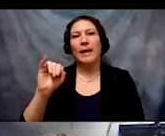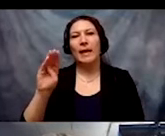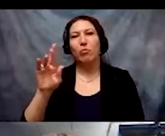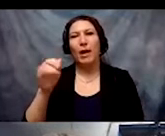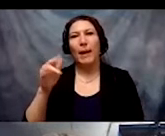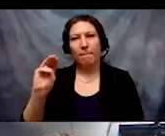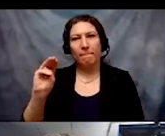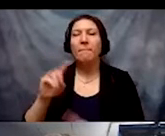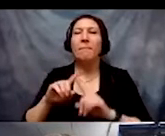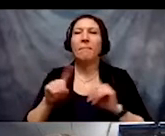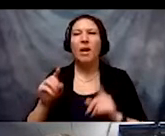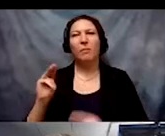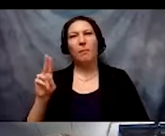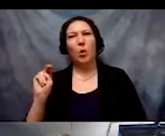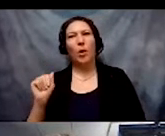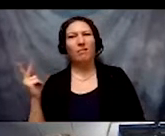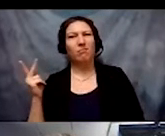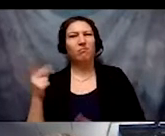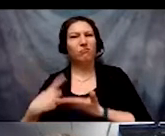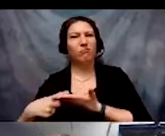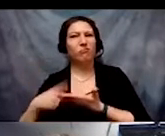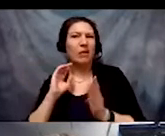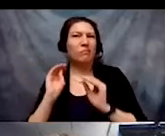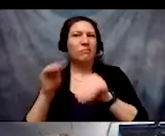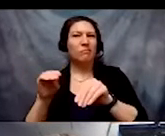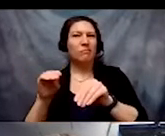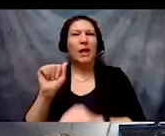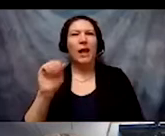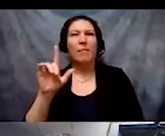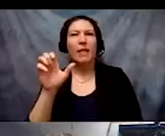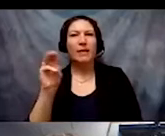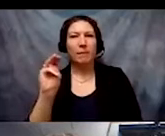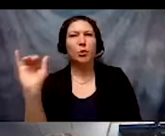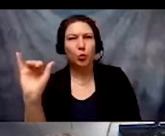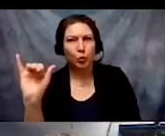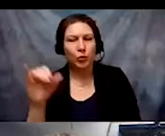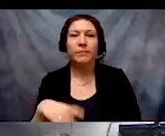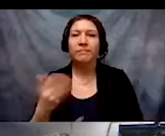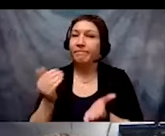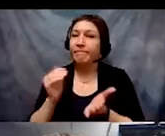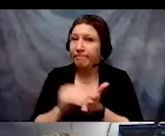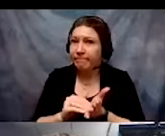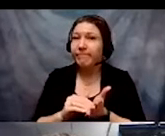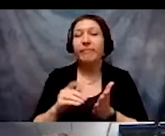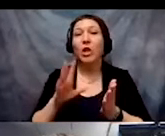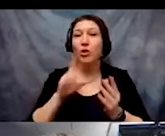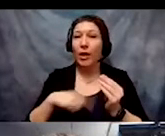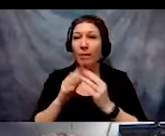and I talked and decided to add ableism to it as well. Since again, we are talking about intersectionality today and the